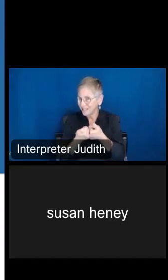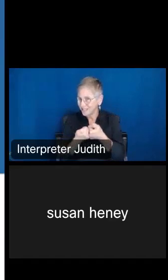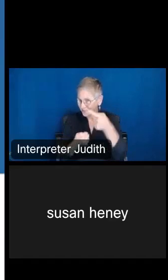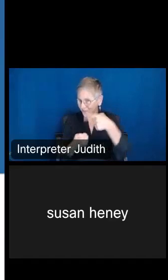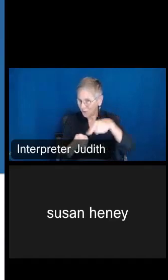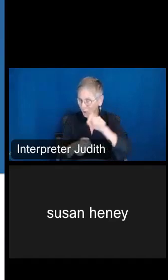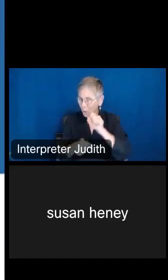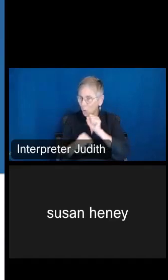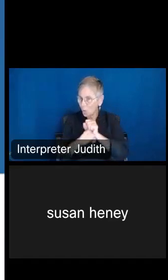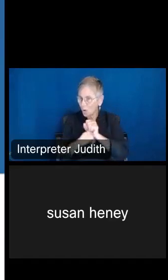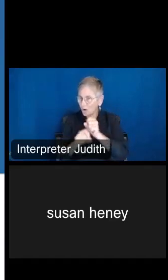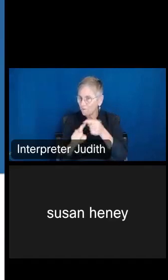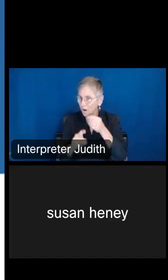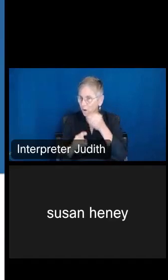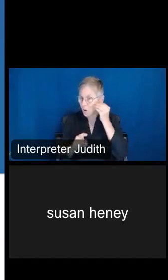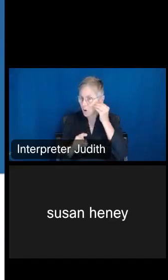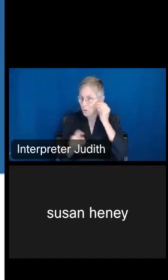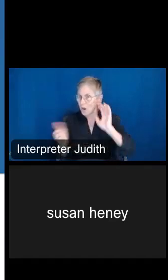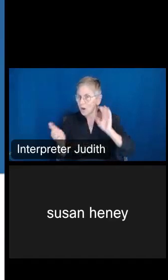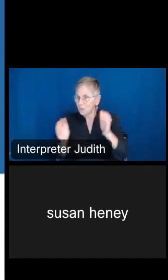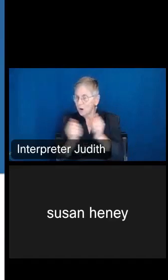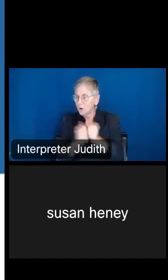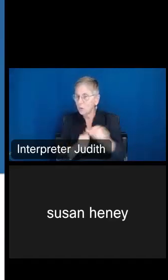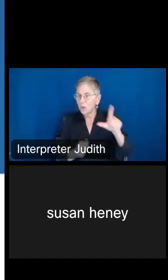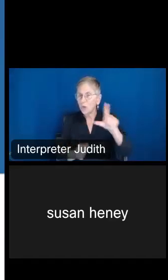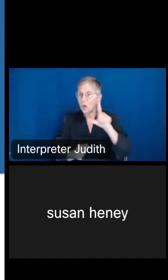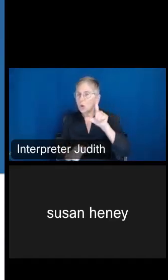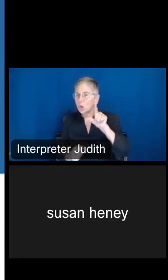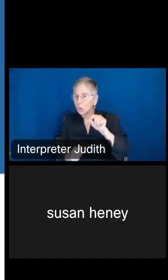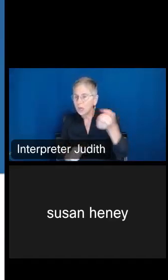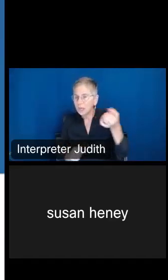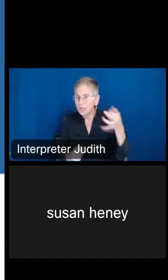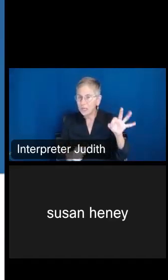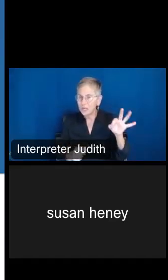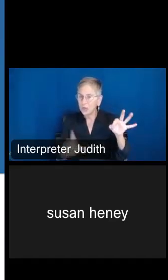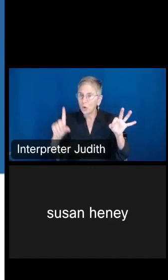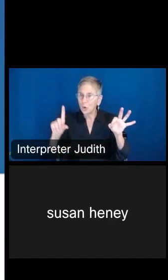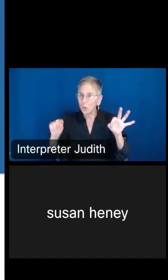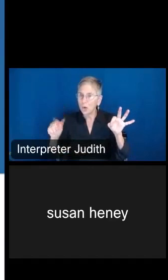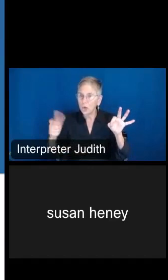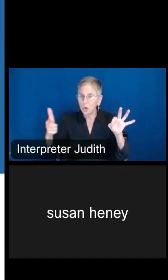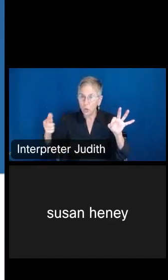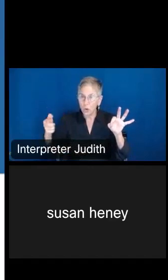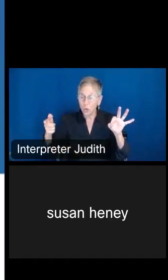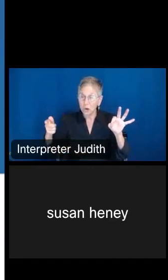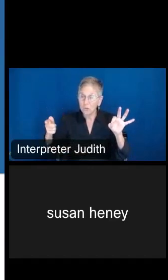to compare that data with 2019 and 2021. So we'll give you three minutes. I'll look to